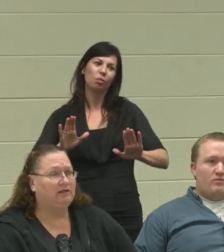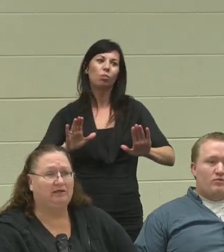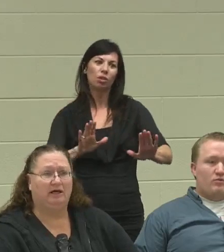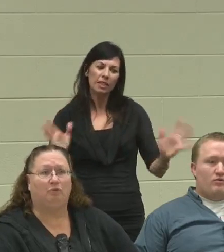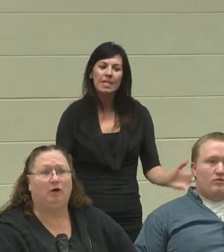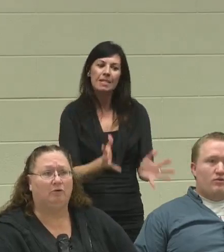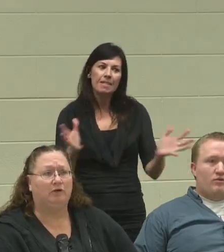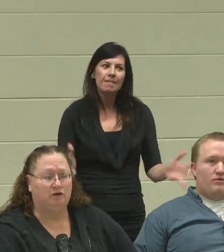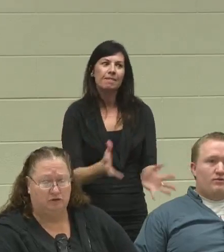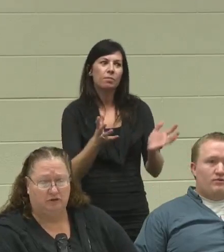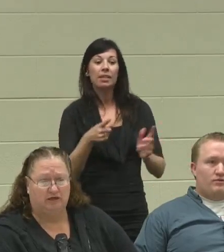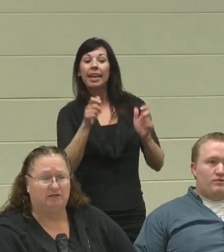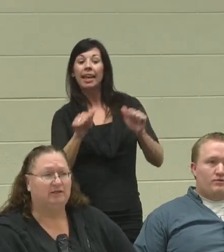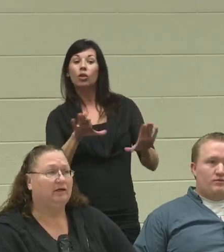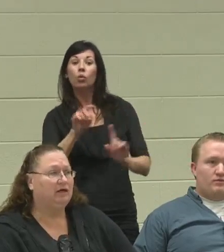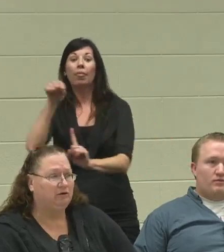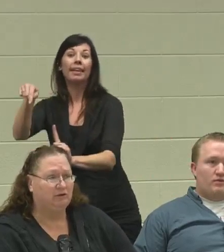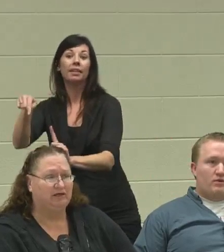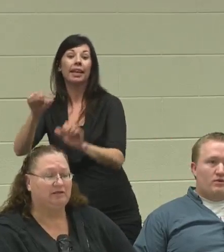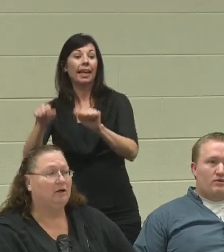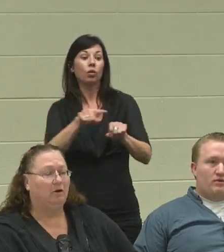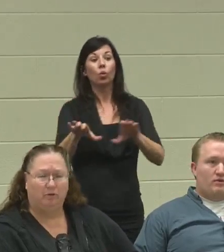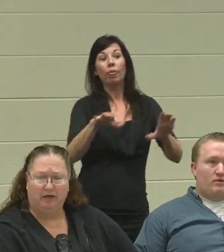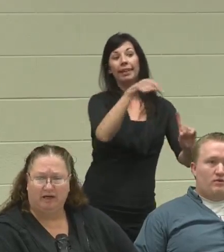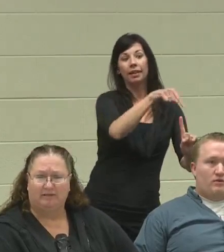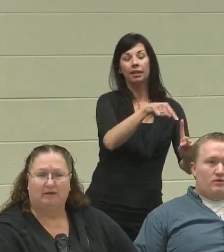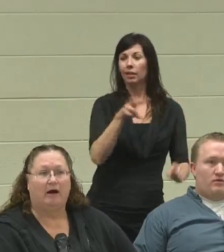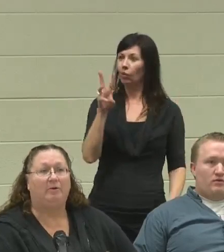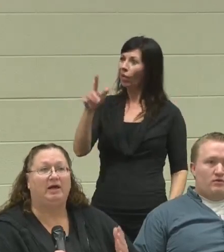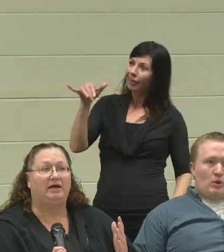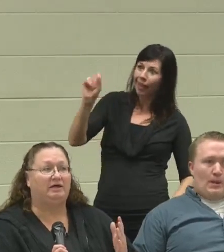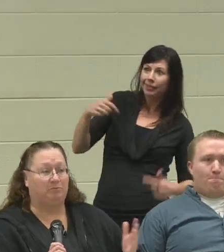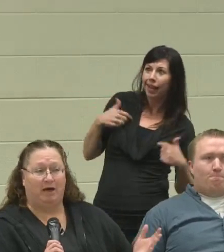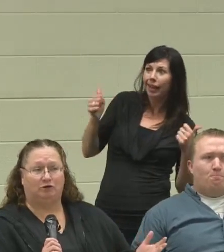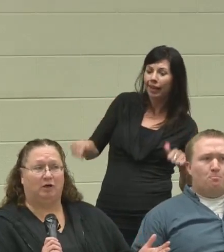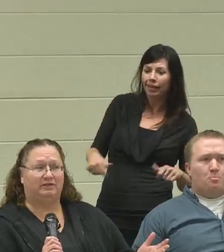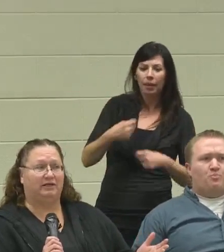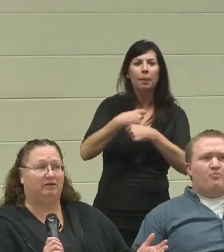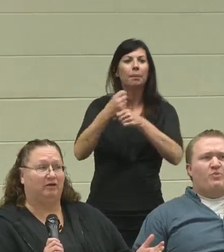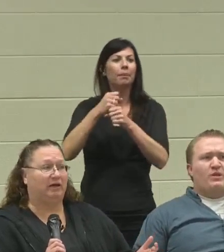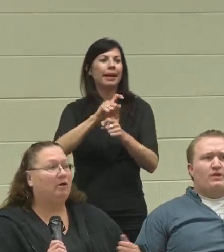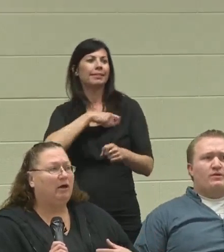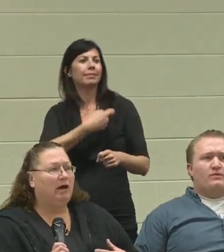and saying, "Well, can you do this? Can you do this?" (Regi) "Well, yes! I made Spanish Rice the other day."